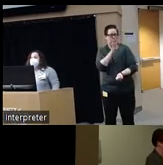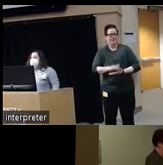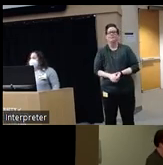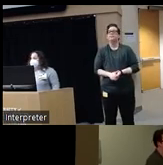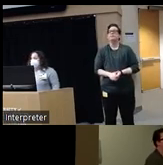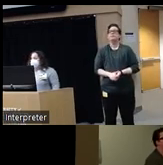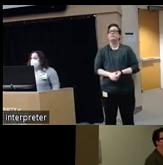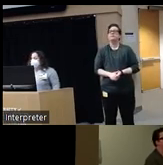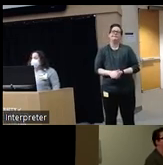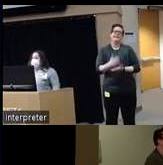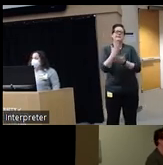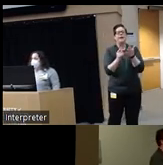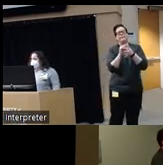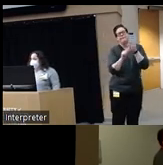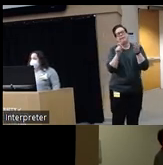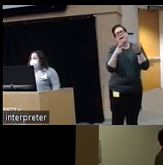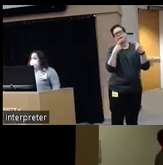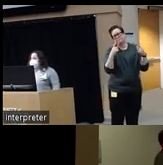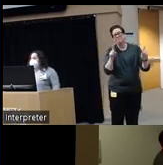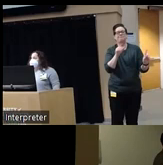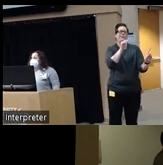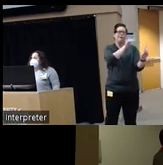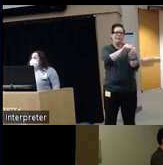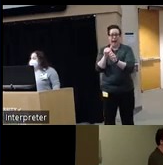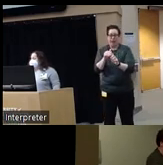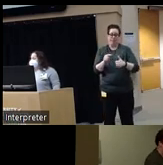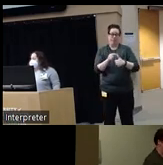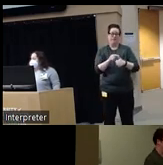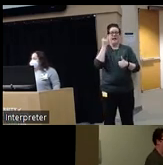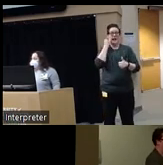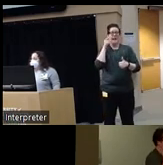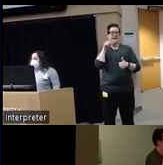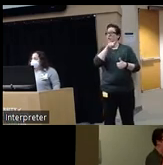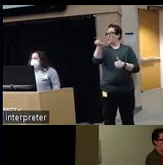by way of some housekeeping just as a couple of reminders if you're participating here live there